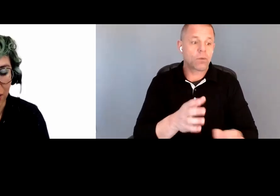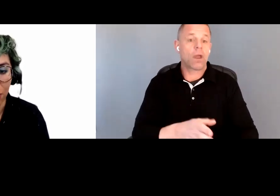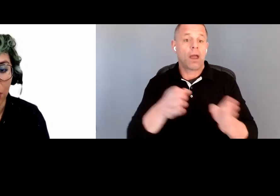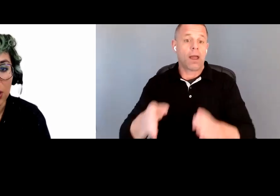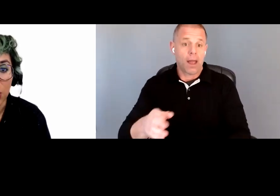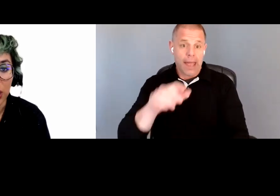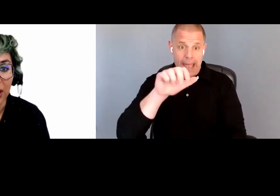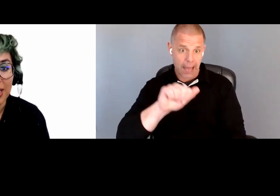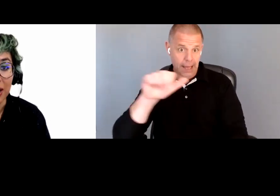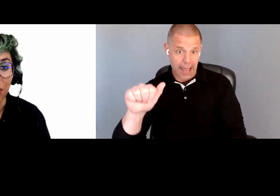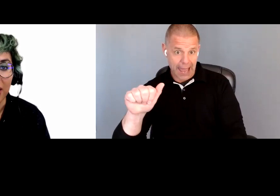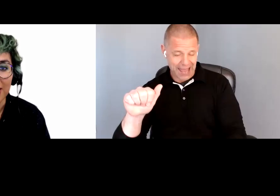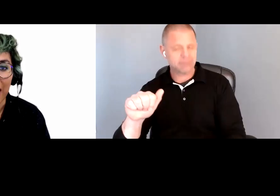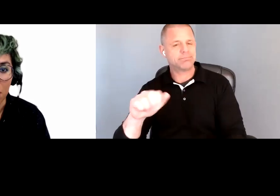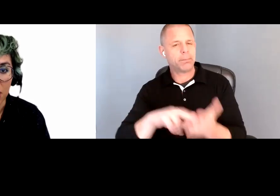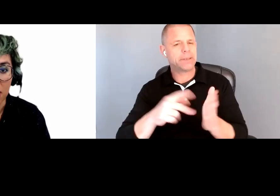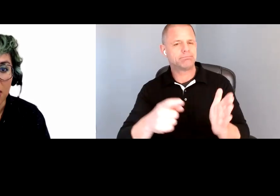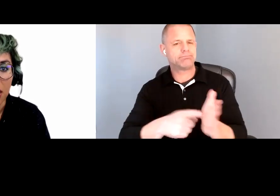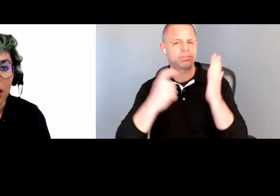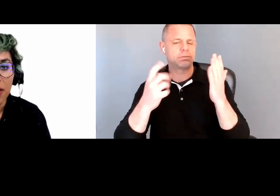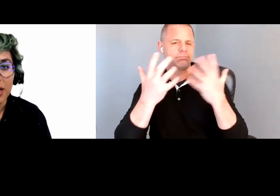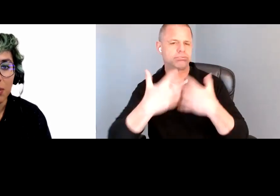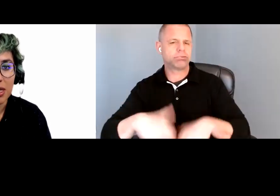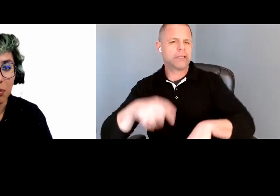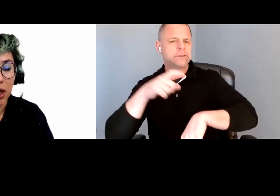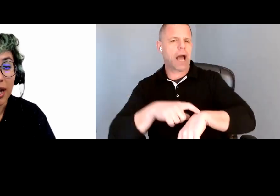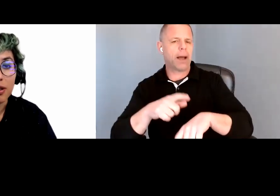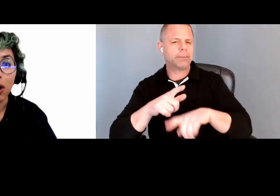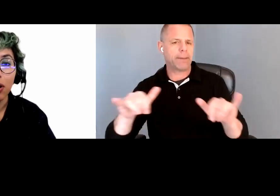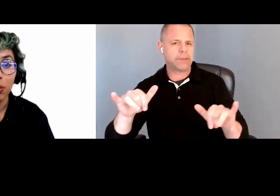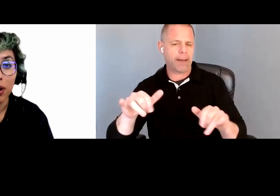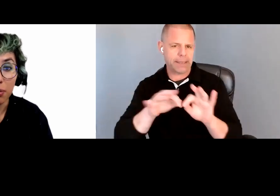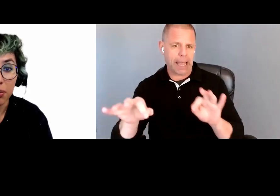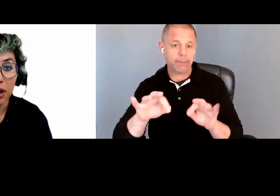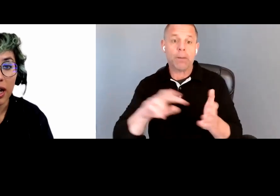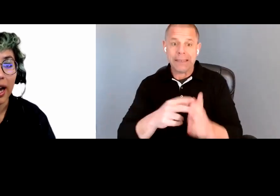though, we do need synchronized captions. This means somebody has gone through them,